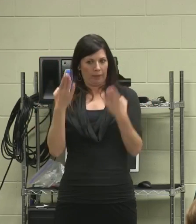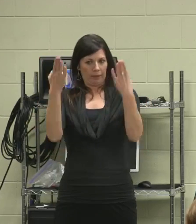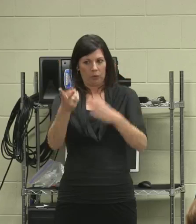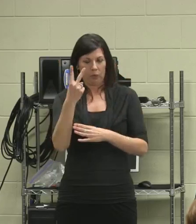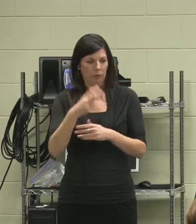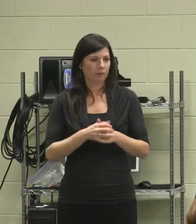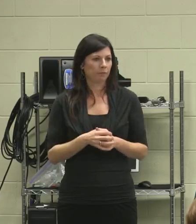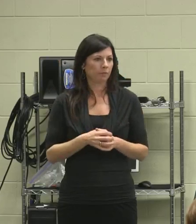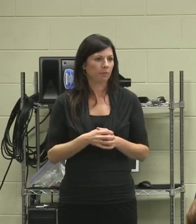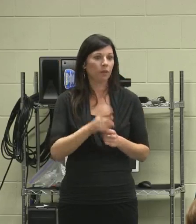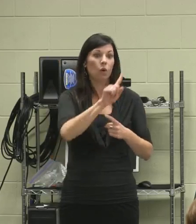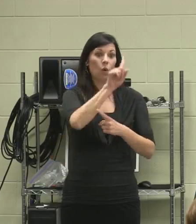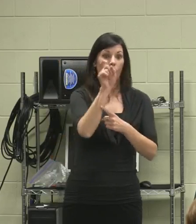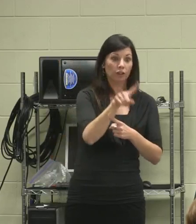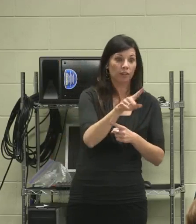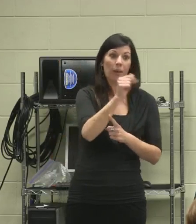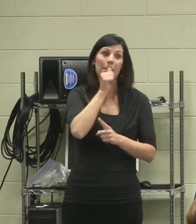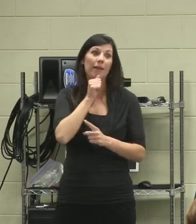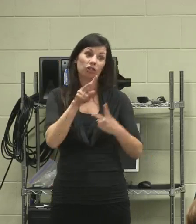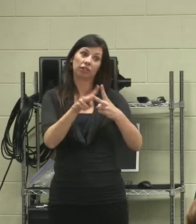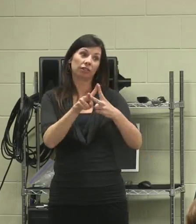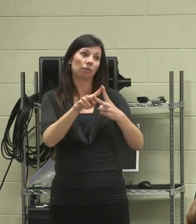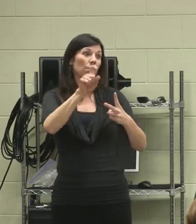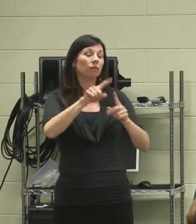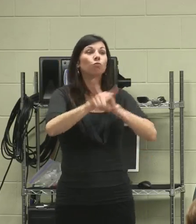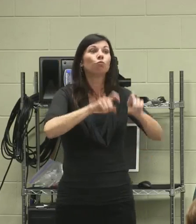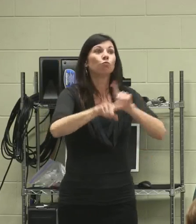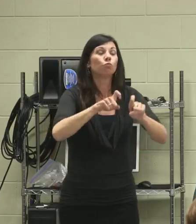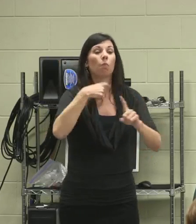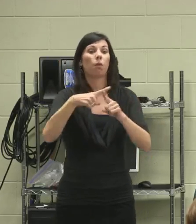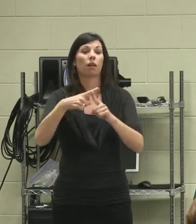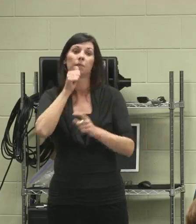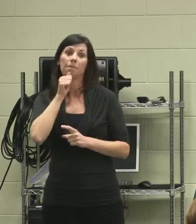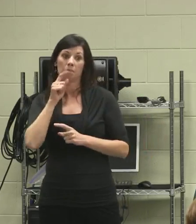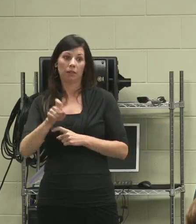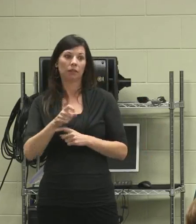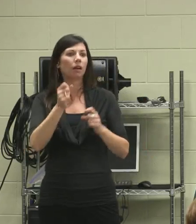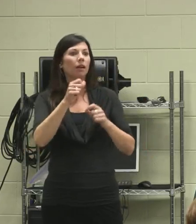questions and patience. Questions being, don't be afraid to ask,